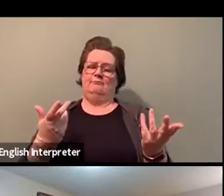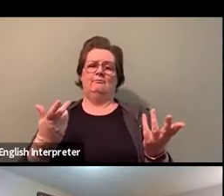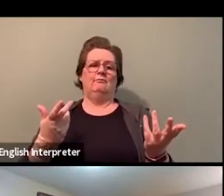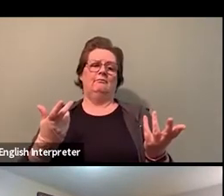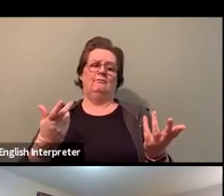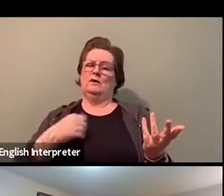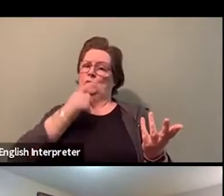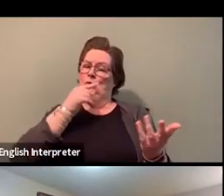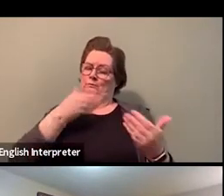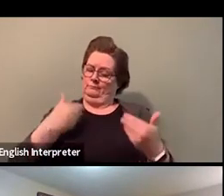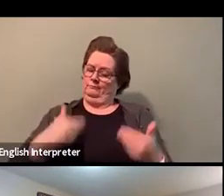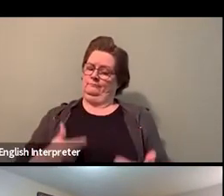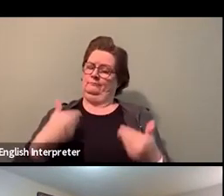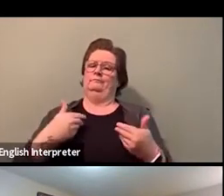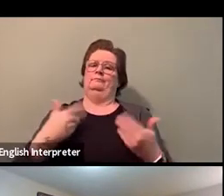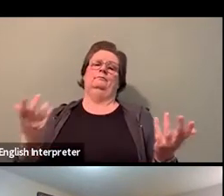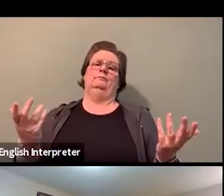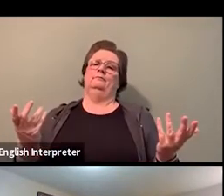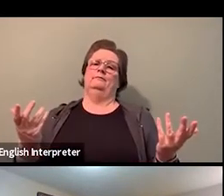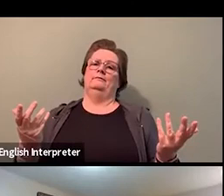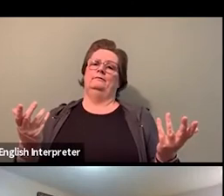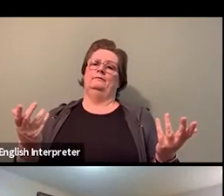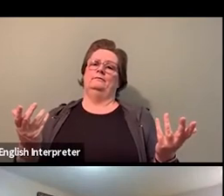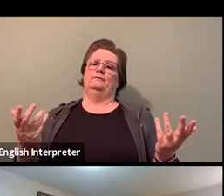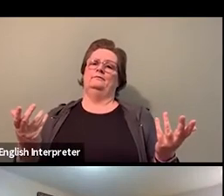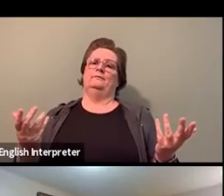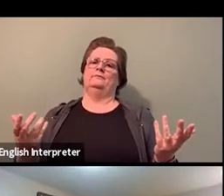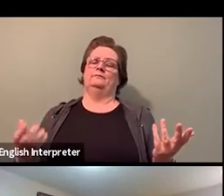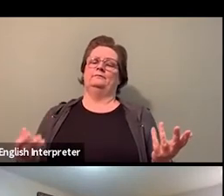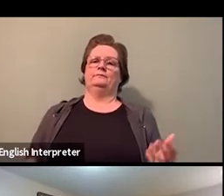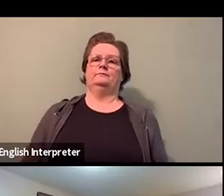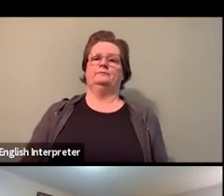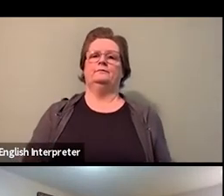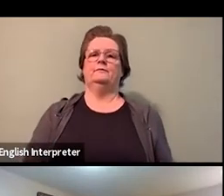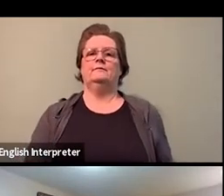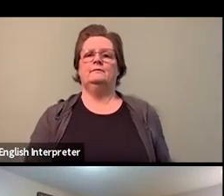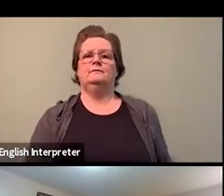So rather than speak about what I know is coded language,